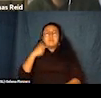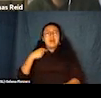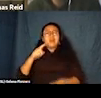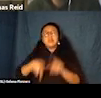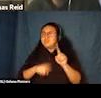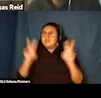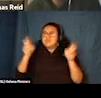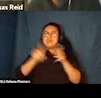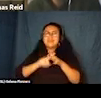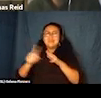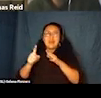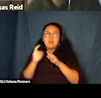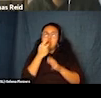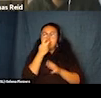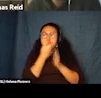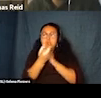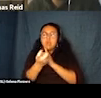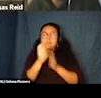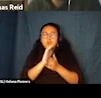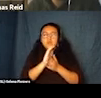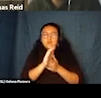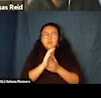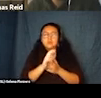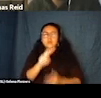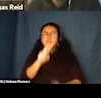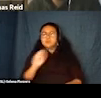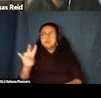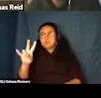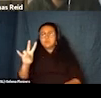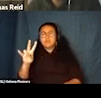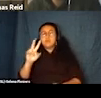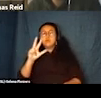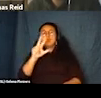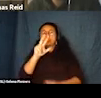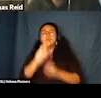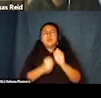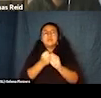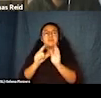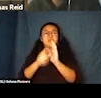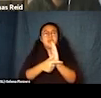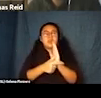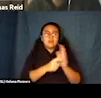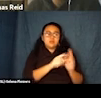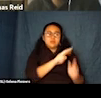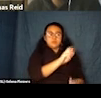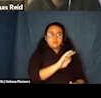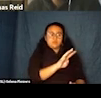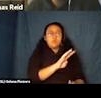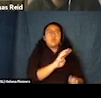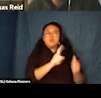for me. In 2007, about three years after this experience for the first time since losing my sight, my wife and I